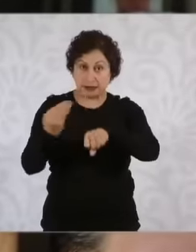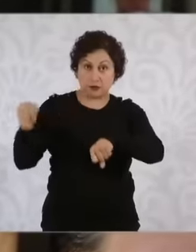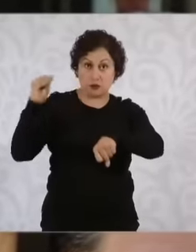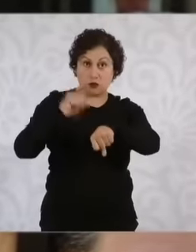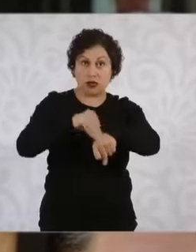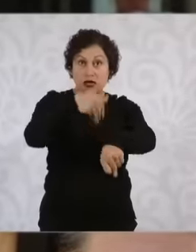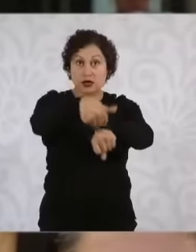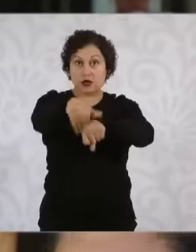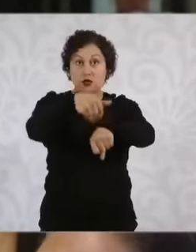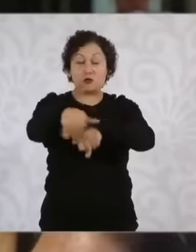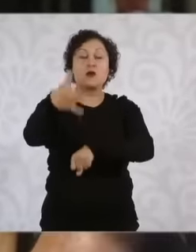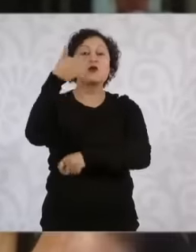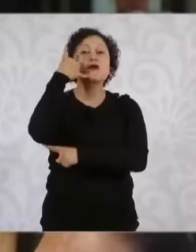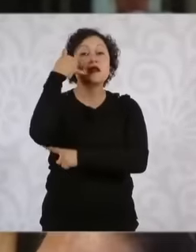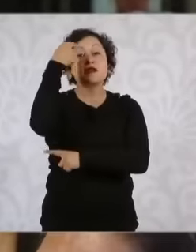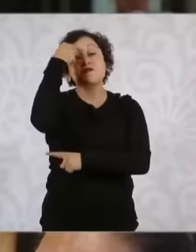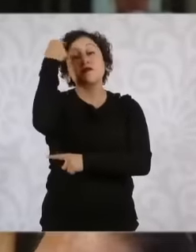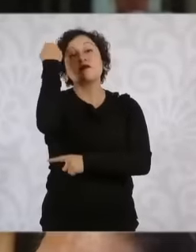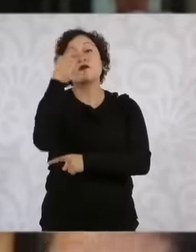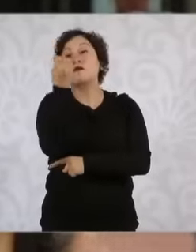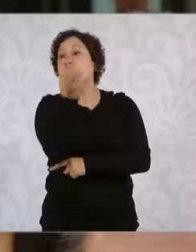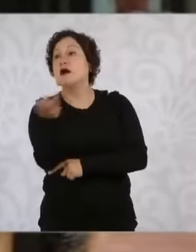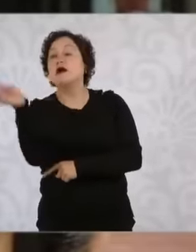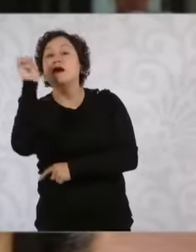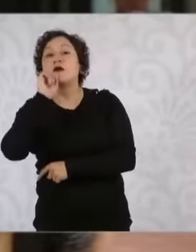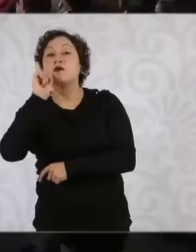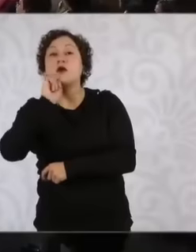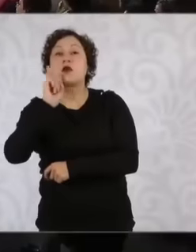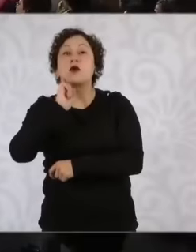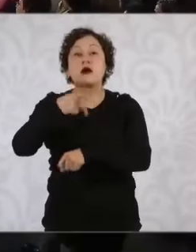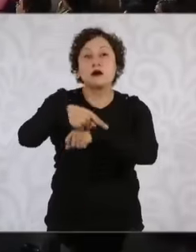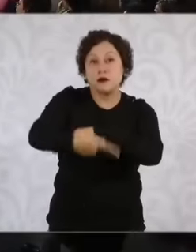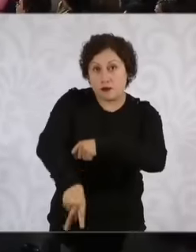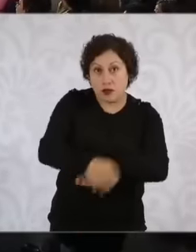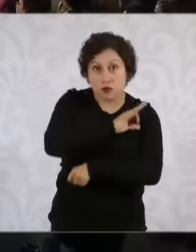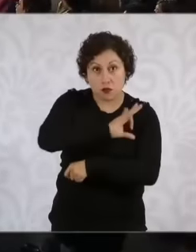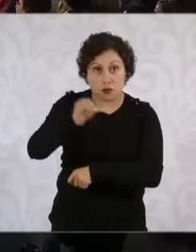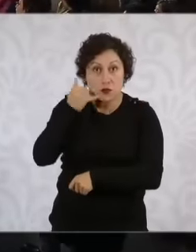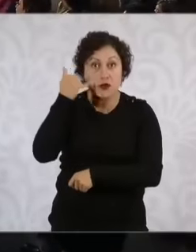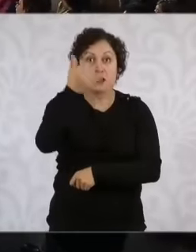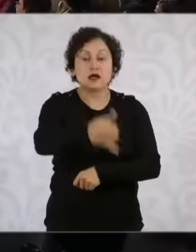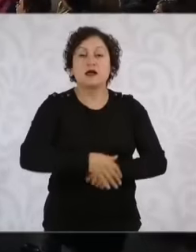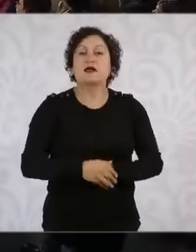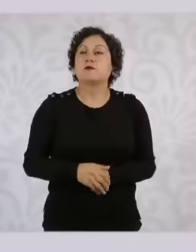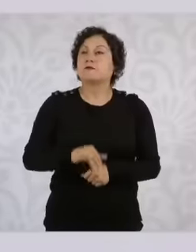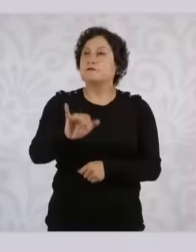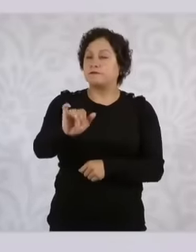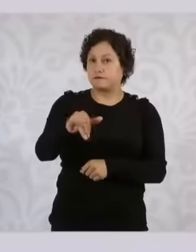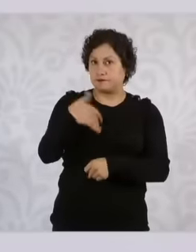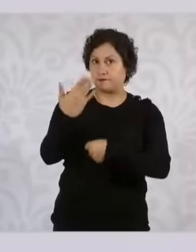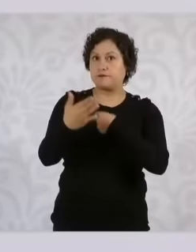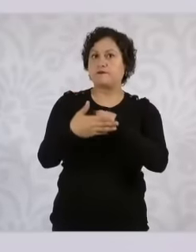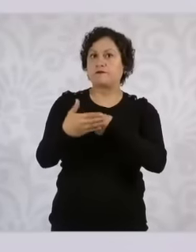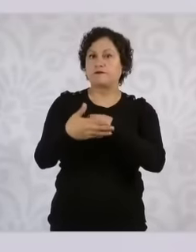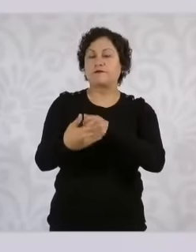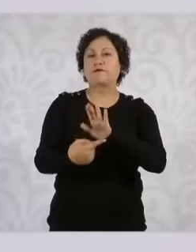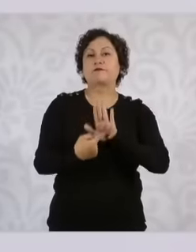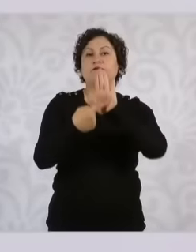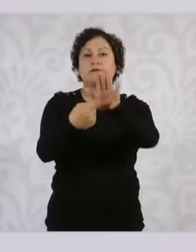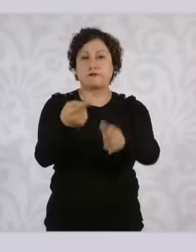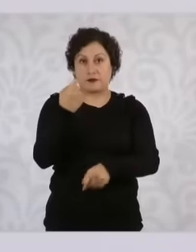call the new secretary of the of the of the we are going to present uh the Organic Law comes into